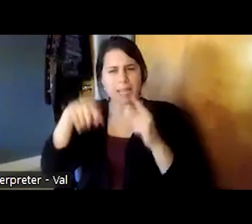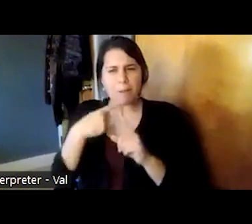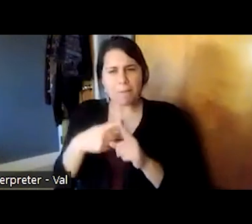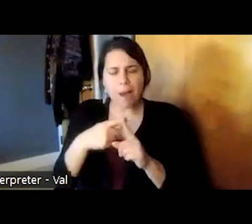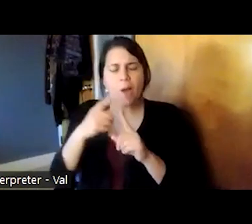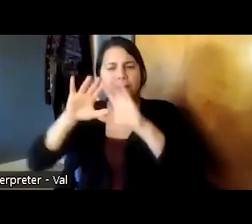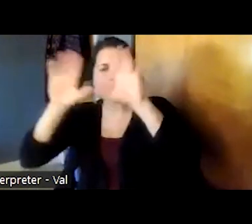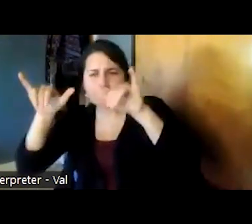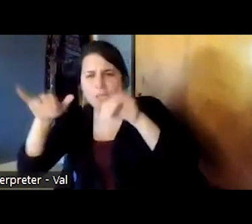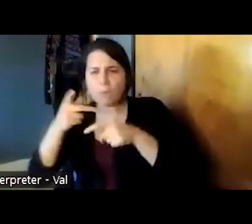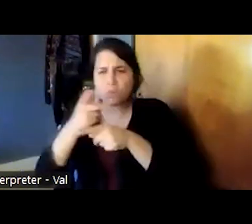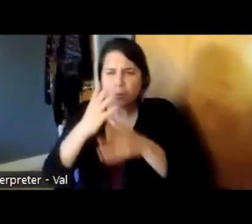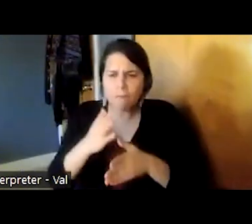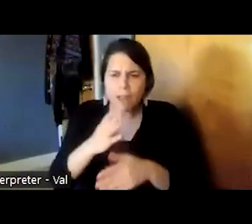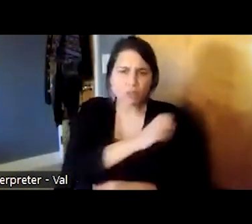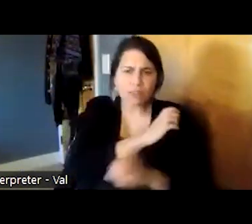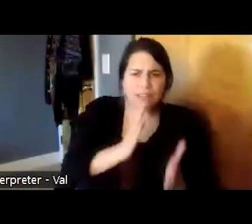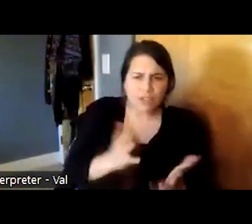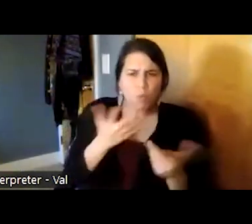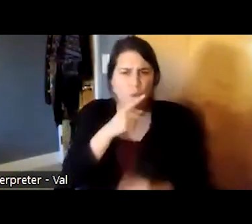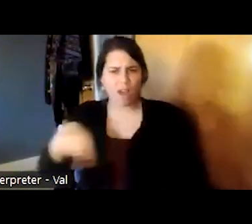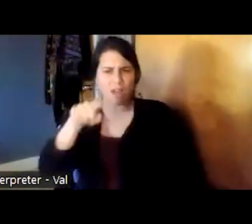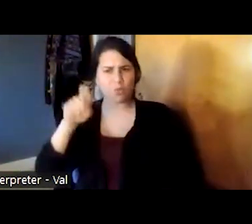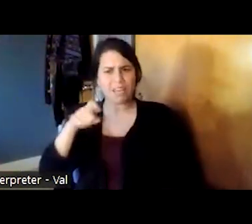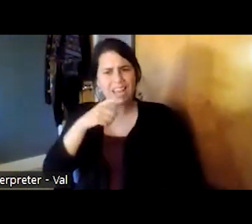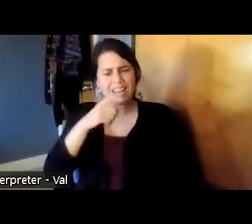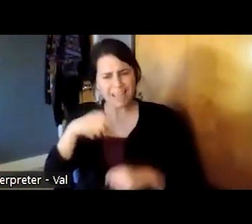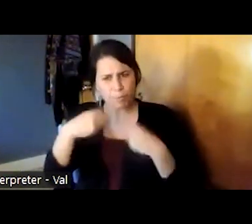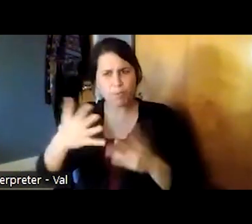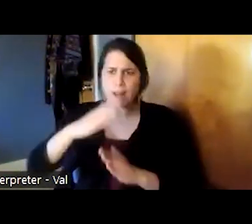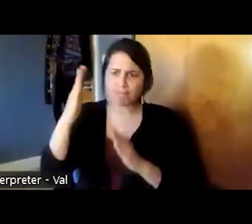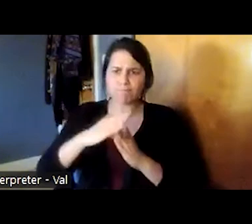to provide the best care to families with young children as well as the kinds of services we want